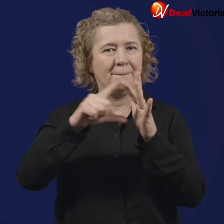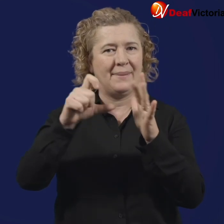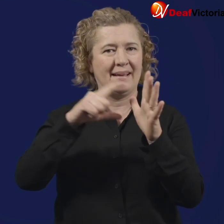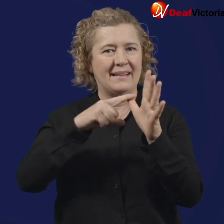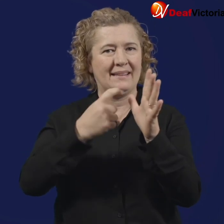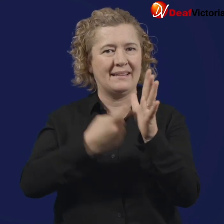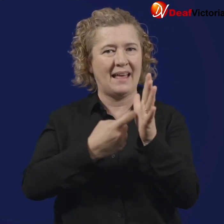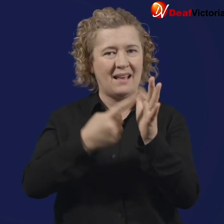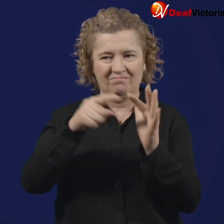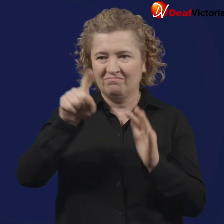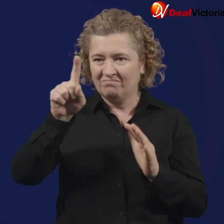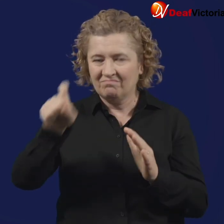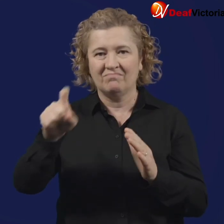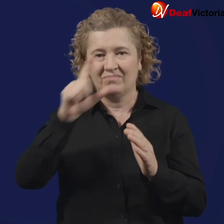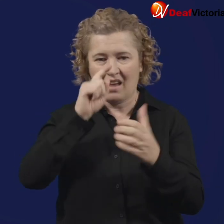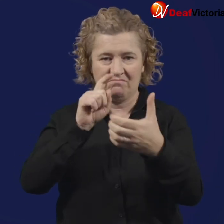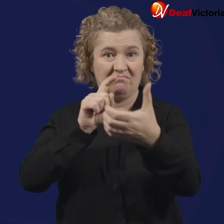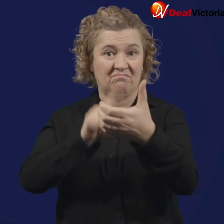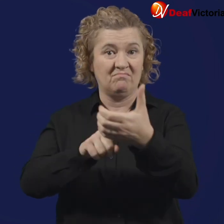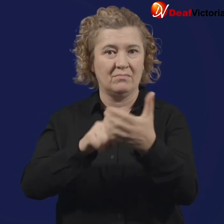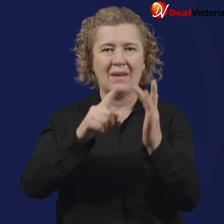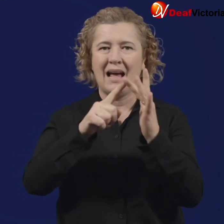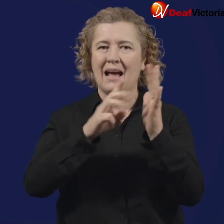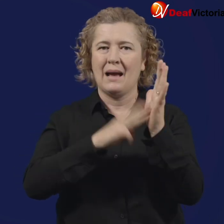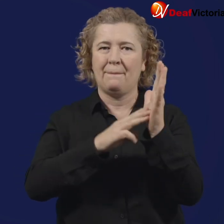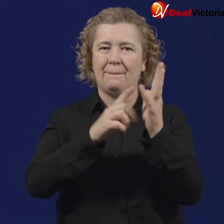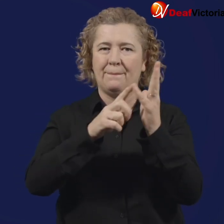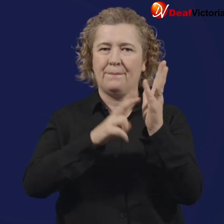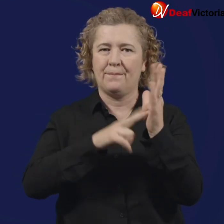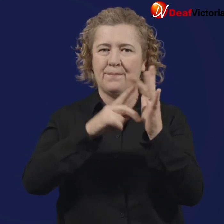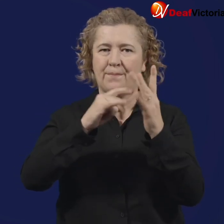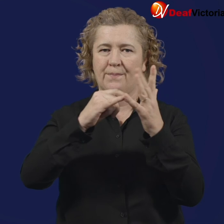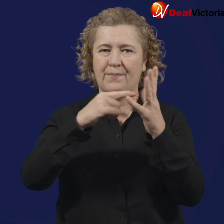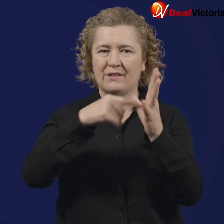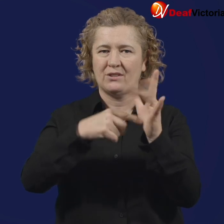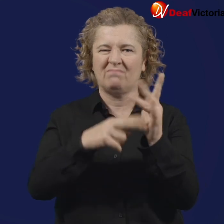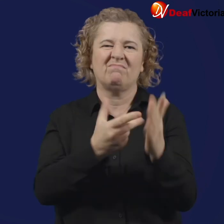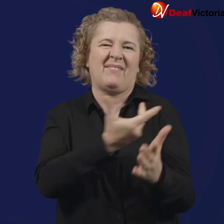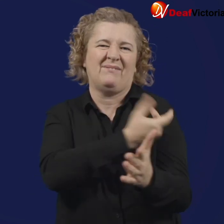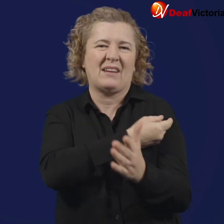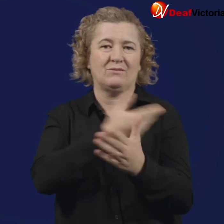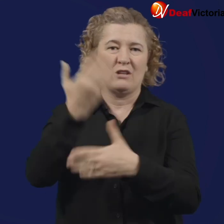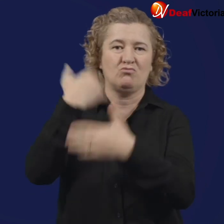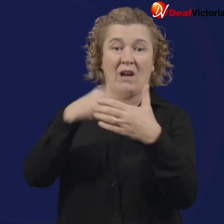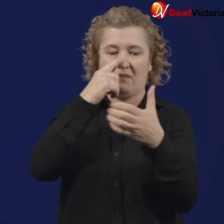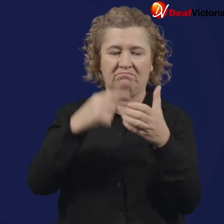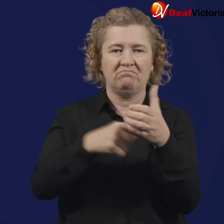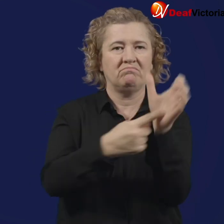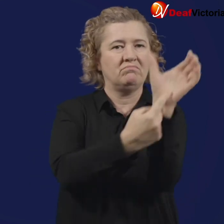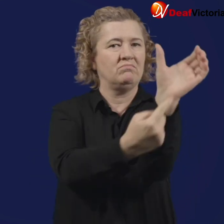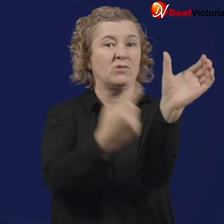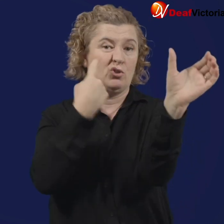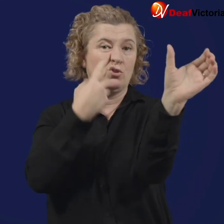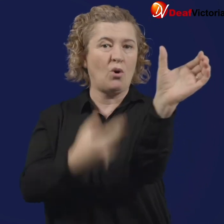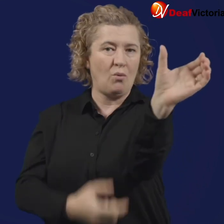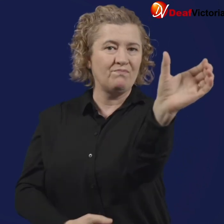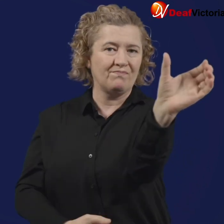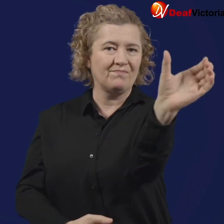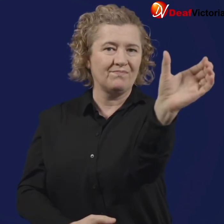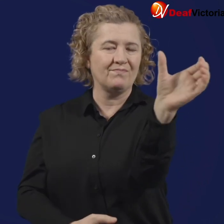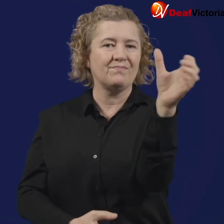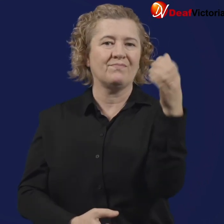Go to the Medicare section and scroll down to "Immunisation history"